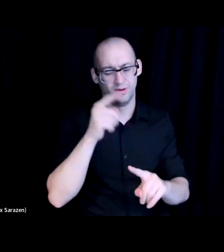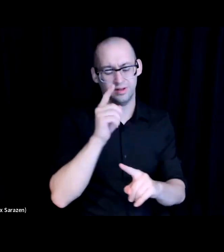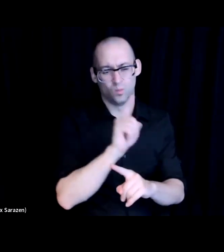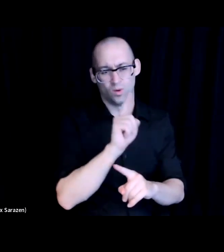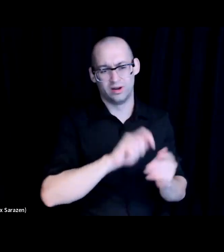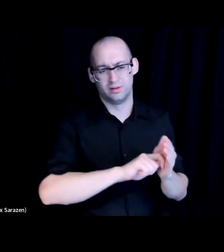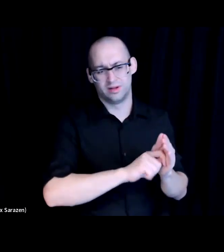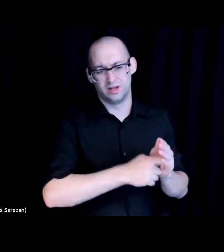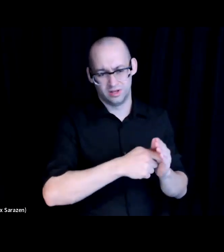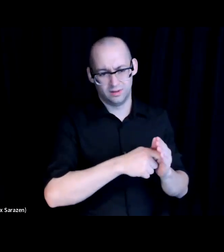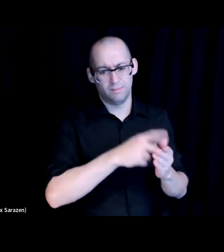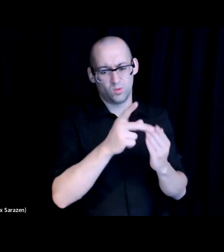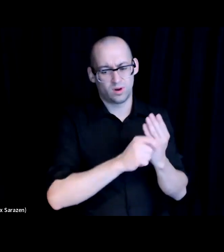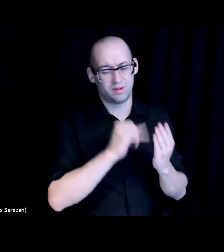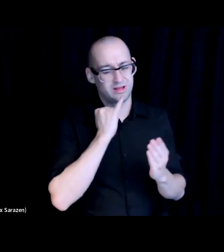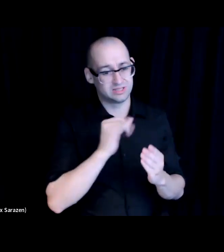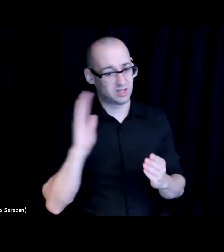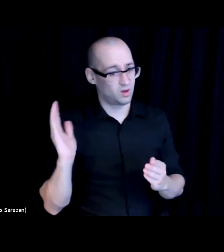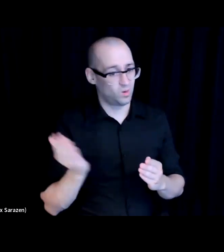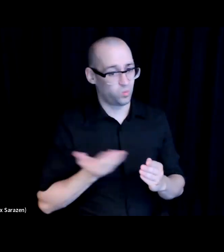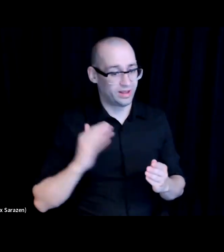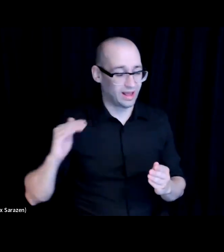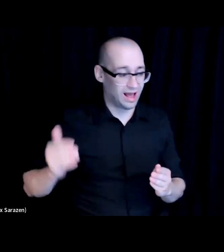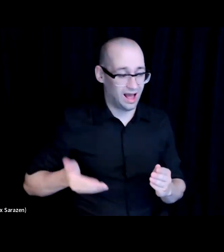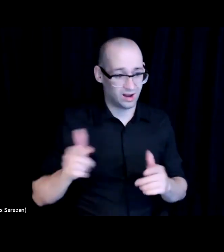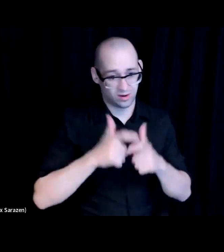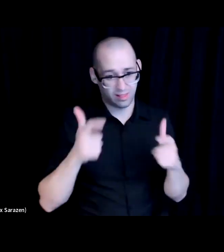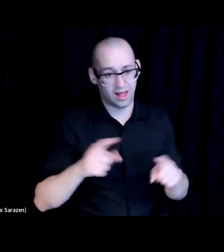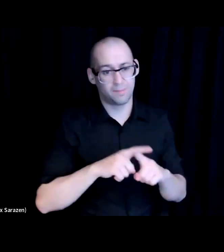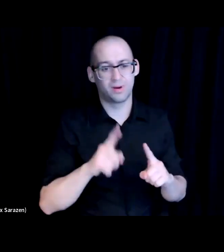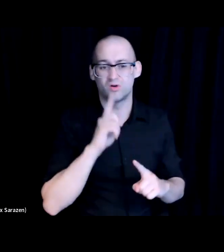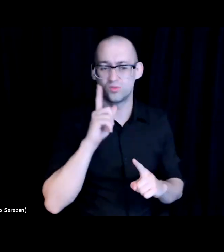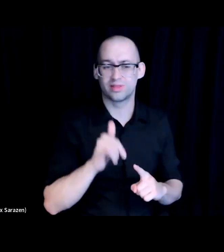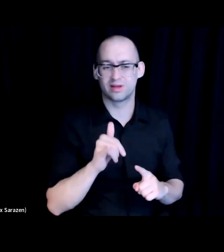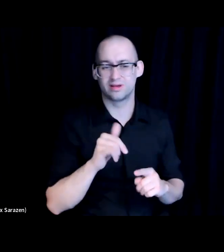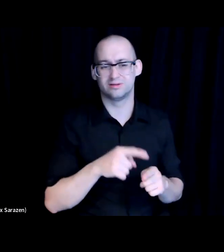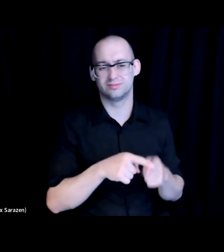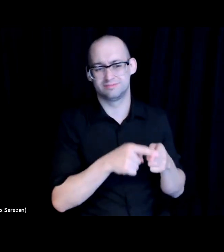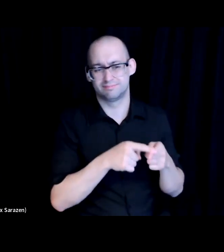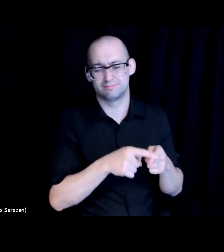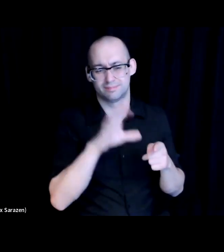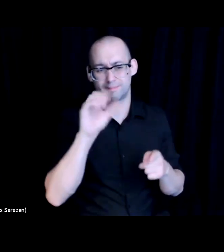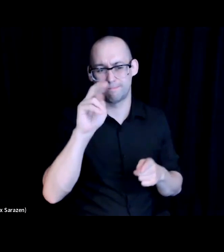is while we do hire a lot of the folks we really are envisioning that our apprentices are going to be the next.